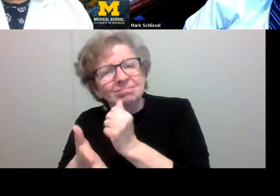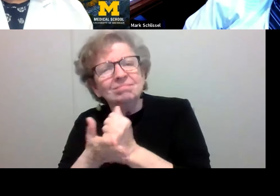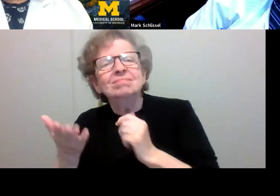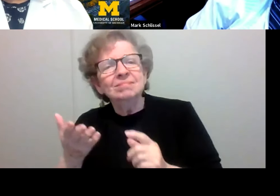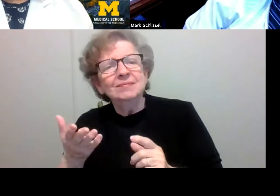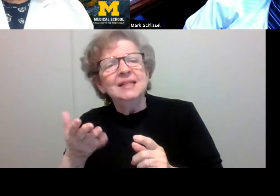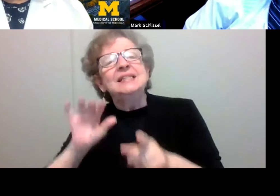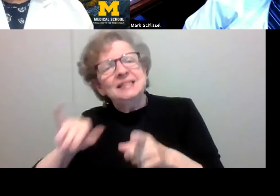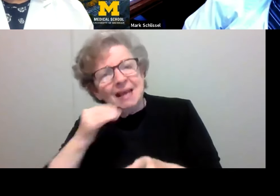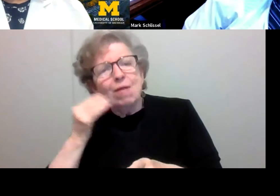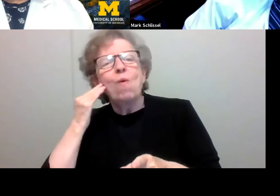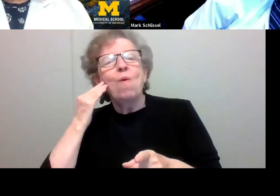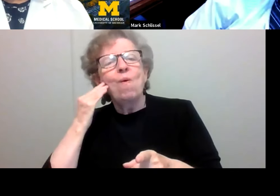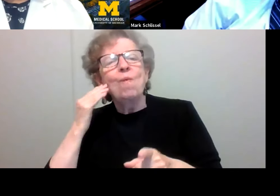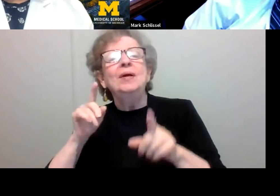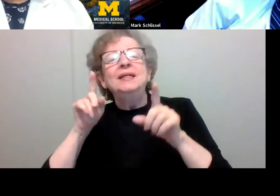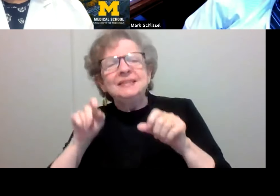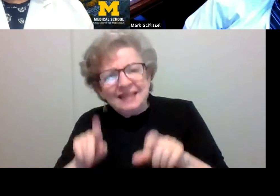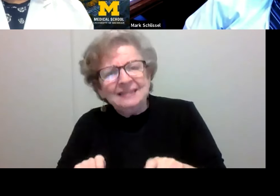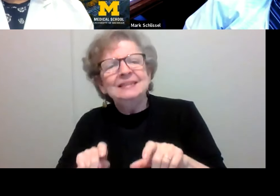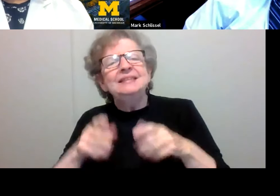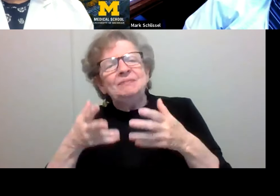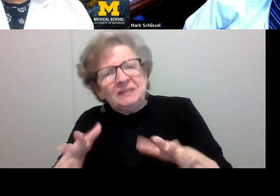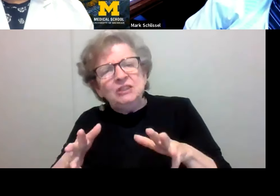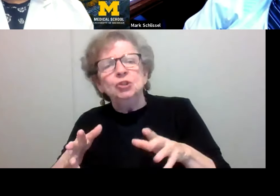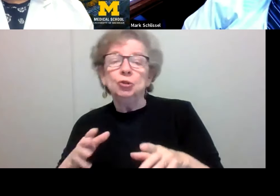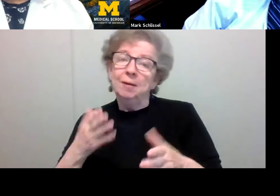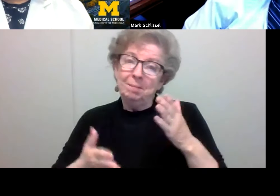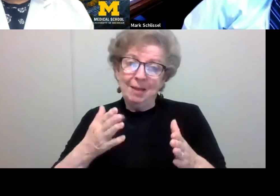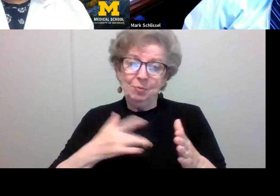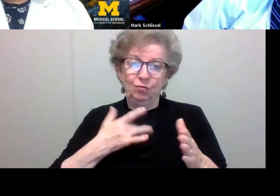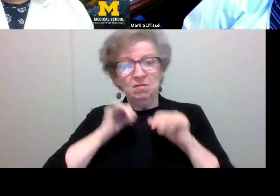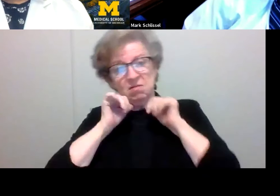Stay home, get tested. You know, you can sort of be in a state of denial and remain healthy.